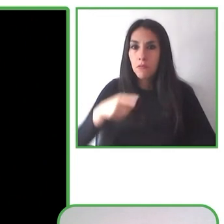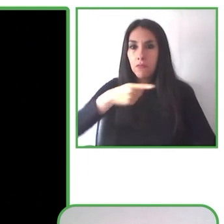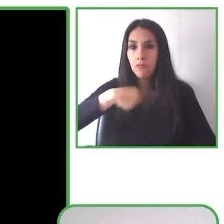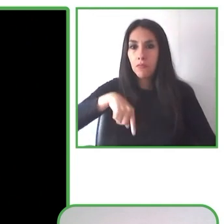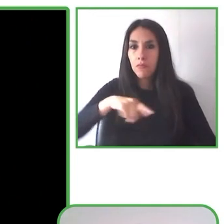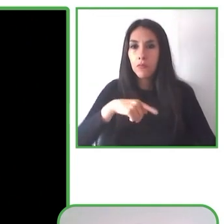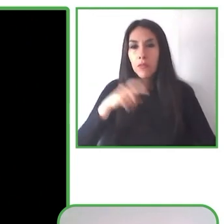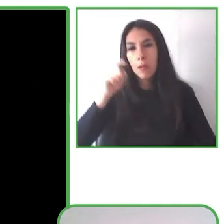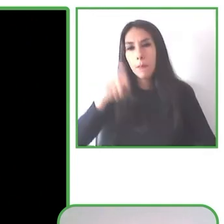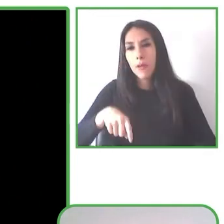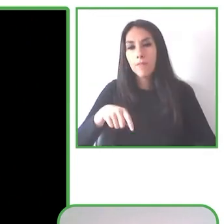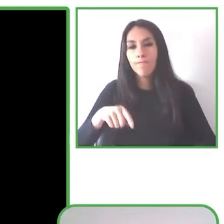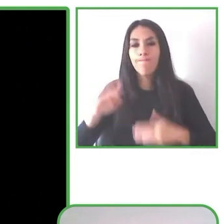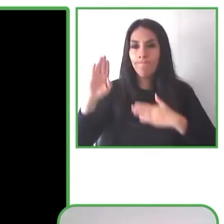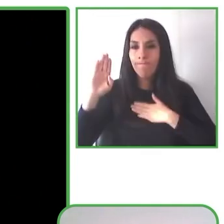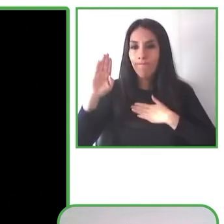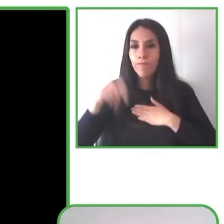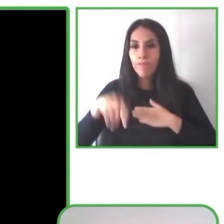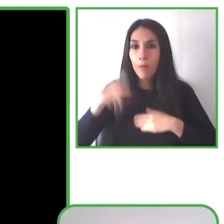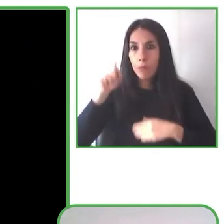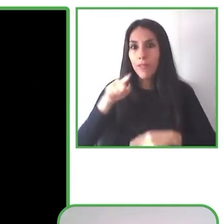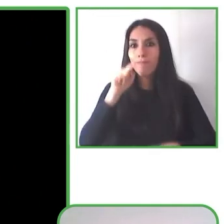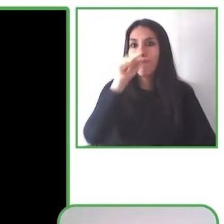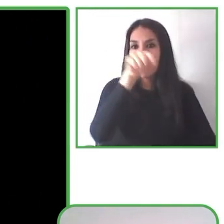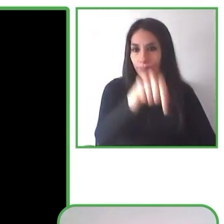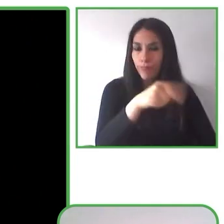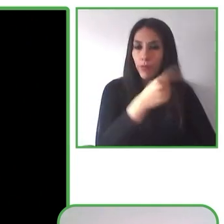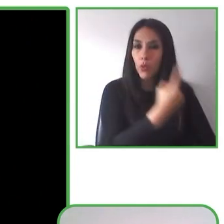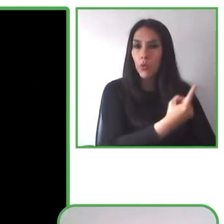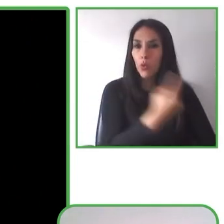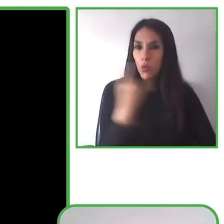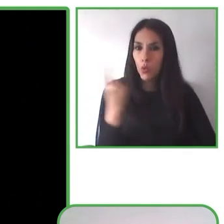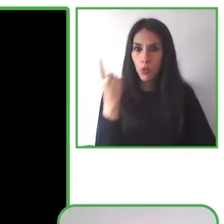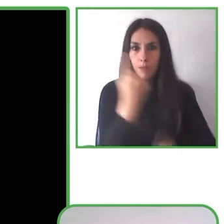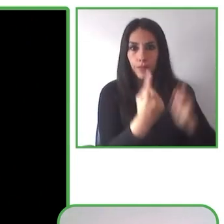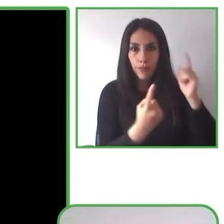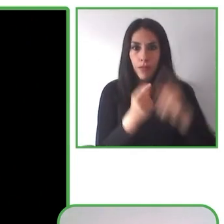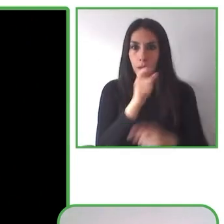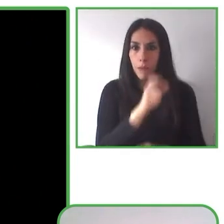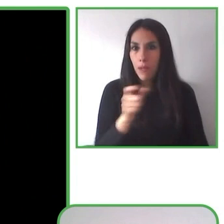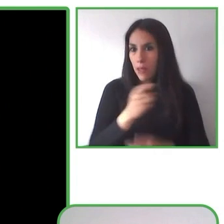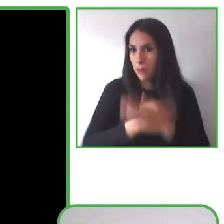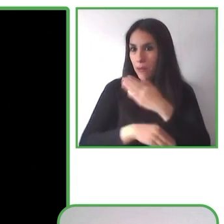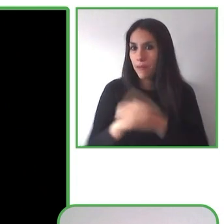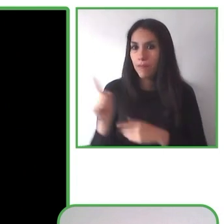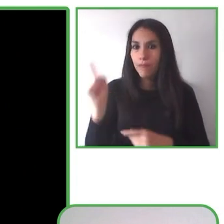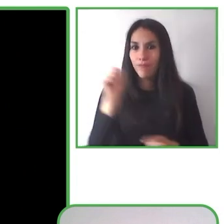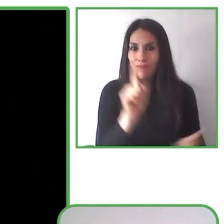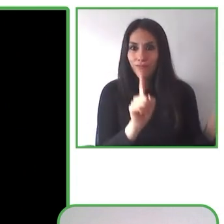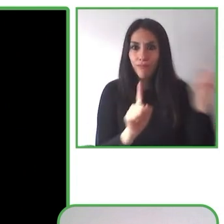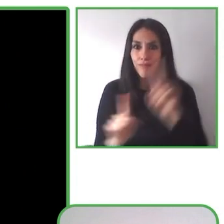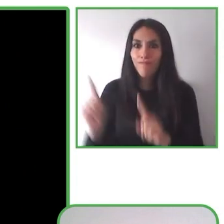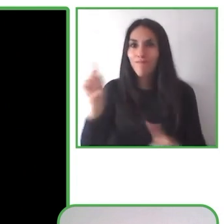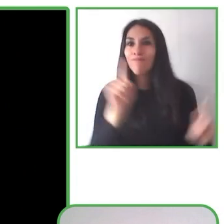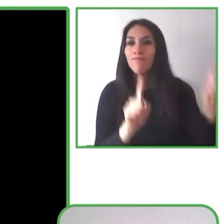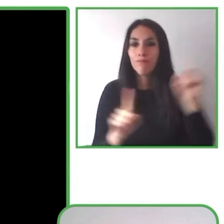We have to put a little bit of our energy. And among all of us, we can make the world more accessible